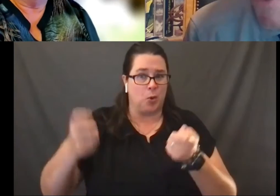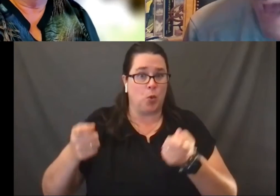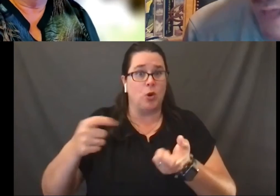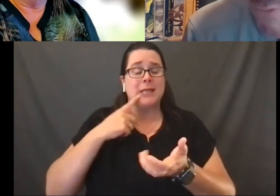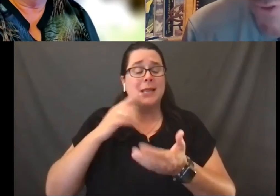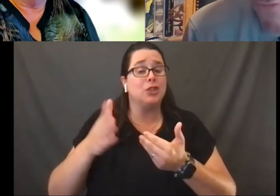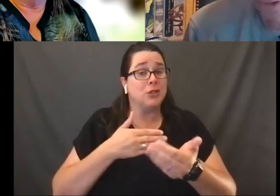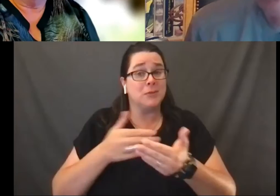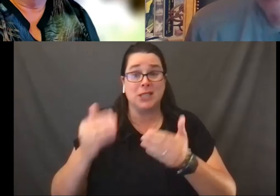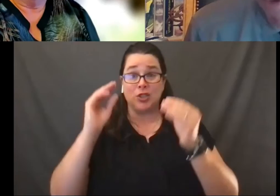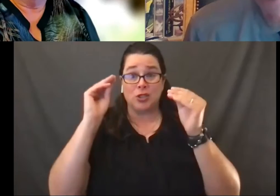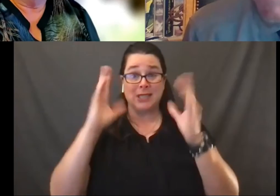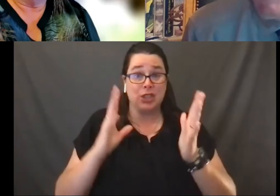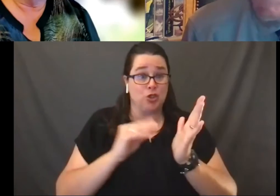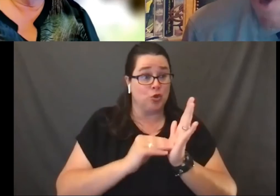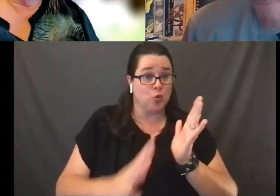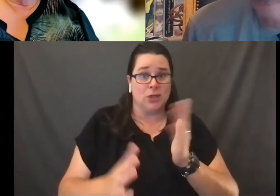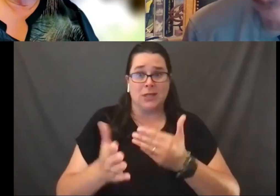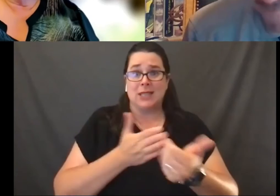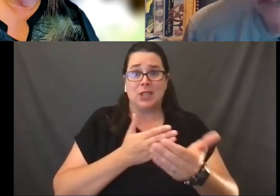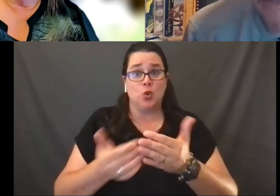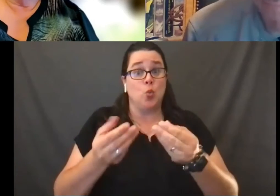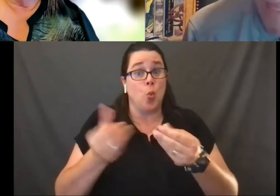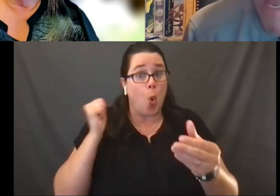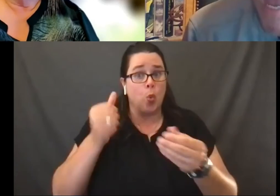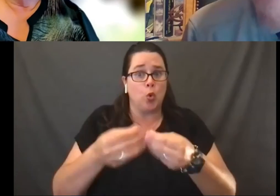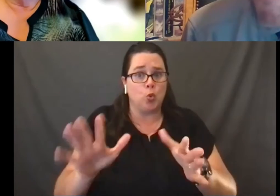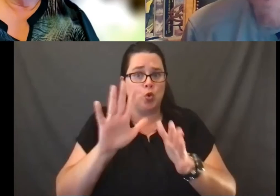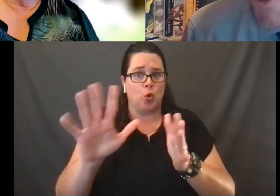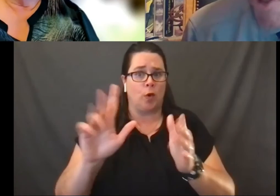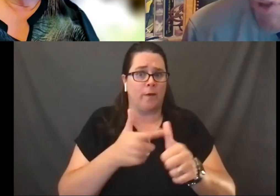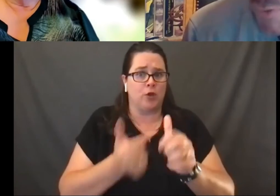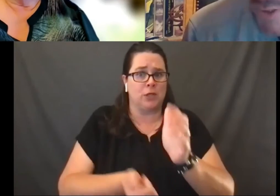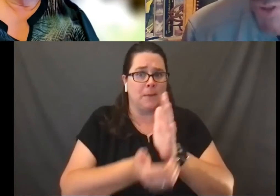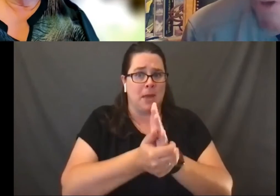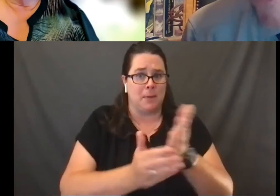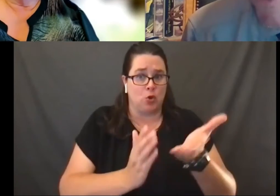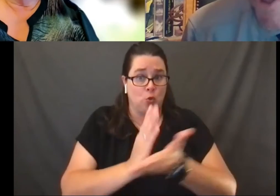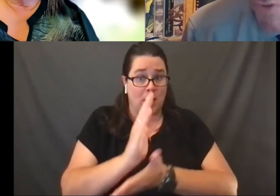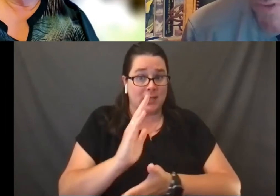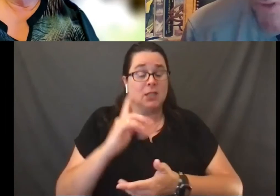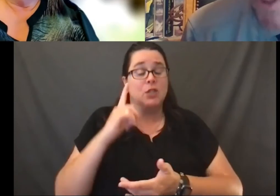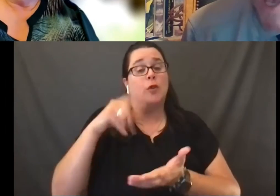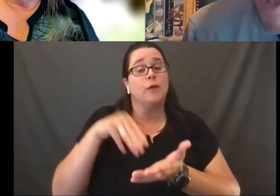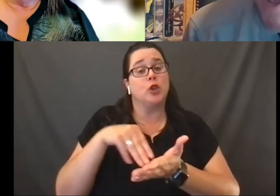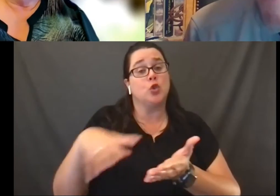you do not lose your first amendment rights. And so for students, for students,